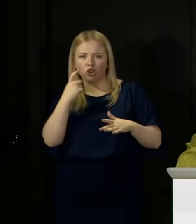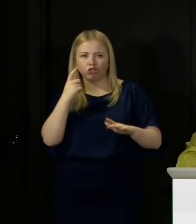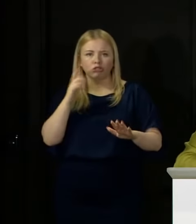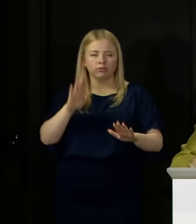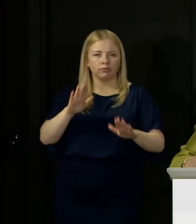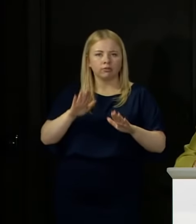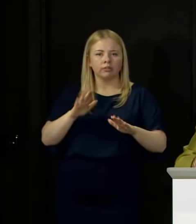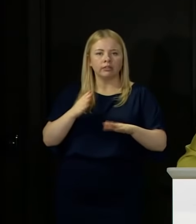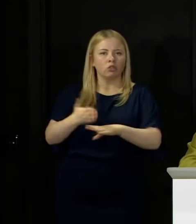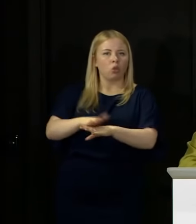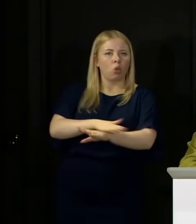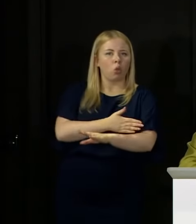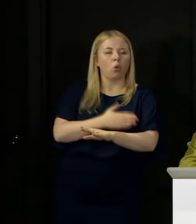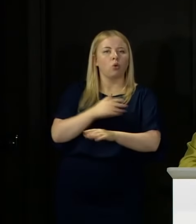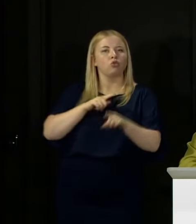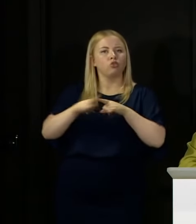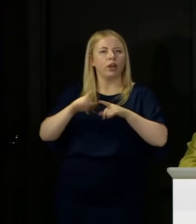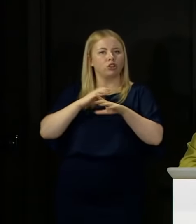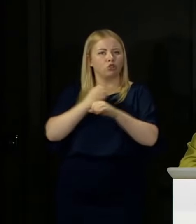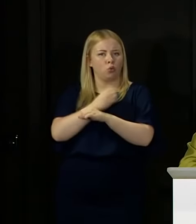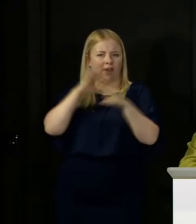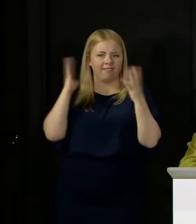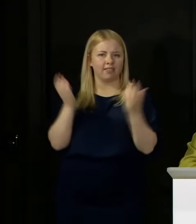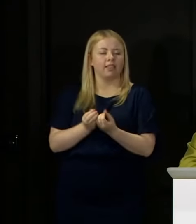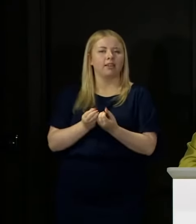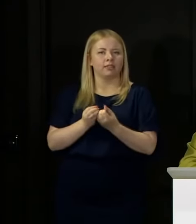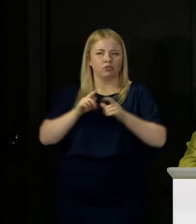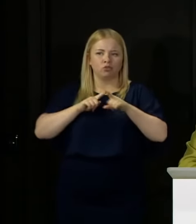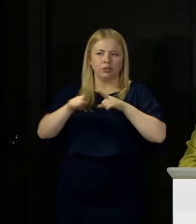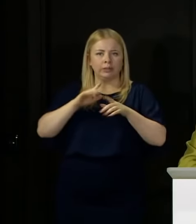to try to do everything that is required to contain this outbreak.